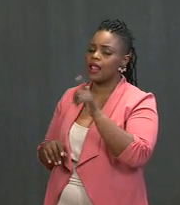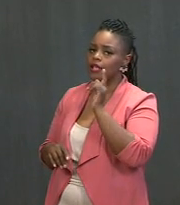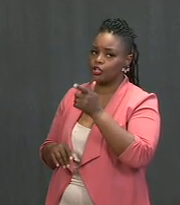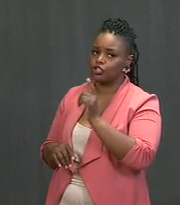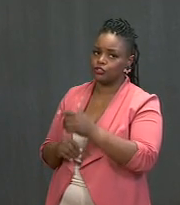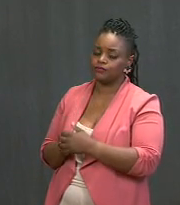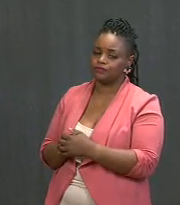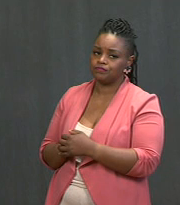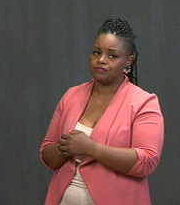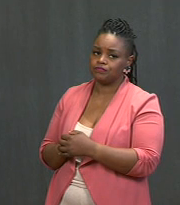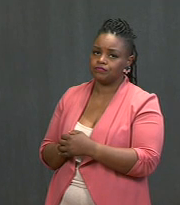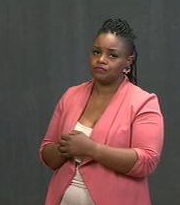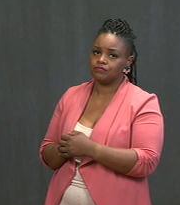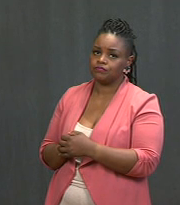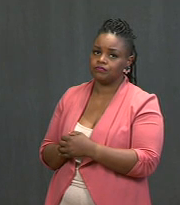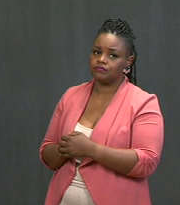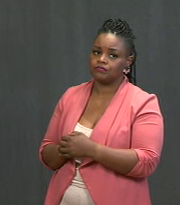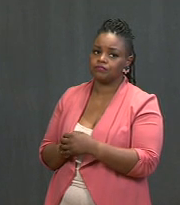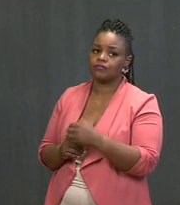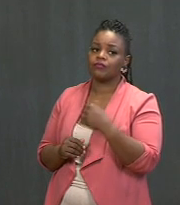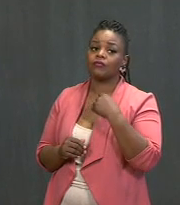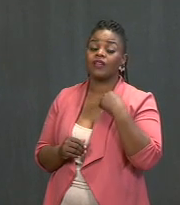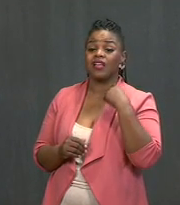The President: I think that's up to the Masters.